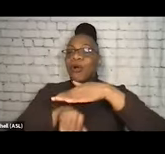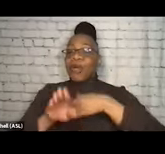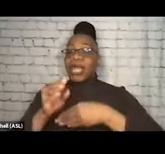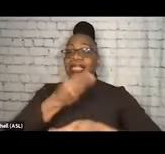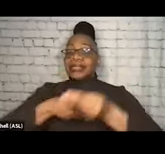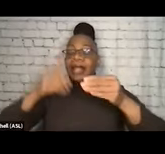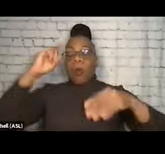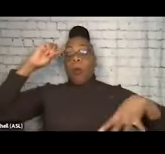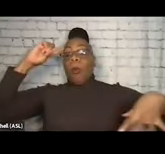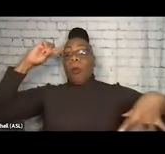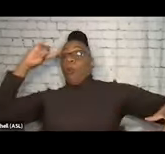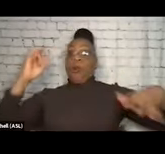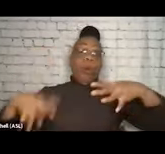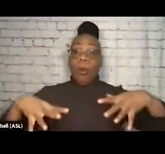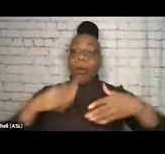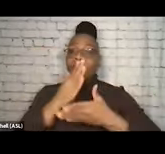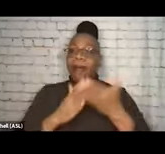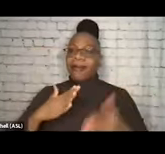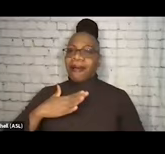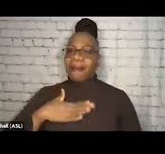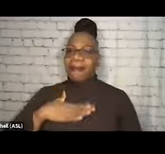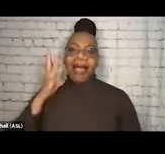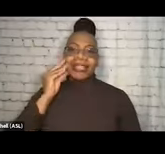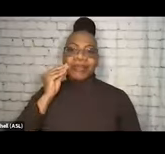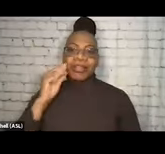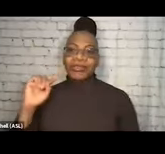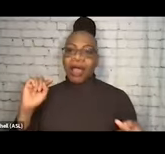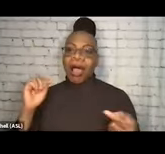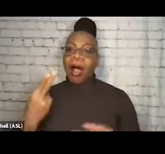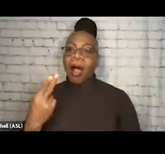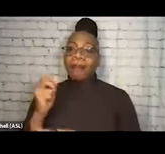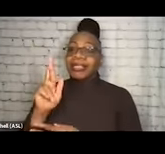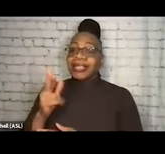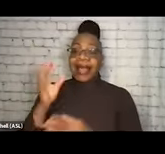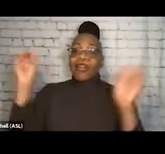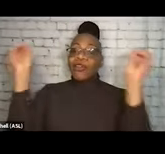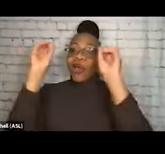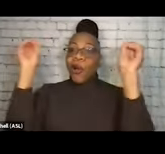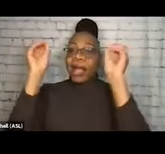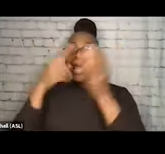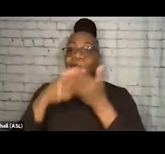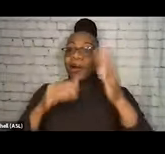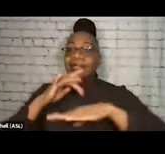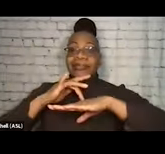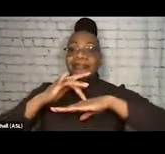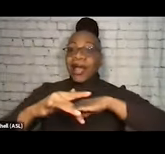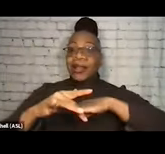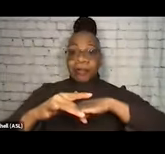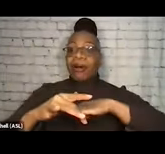And it was part of my experience coming to harm reduction, where I had no idea what was available on the other side of a door like that. And I might argue